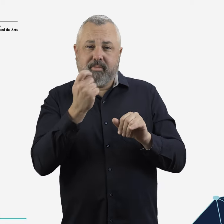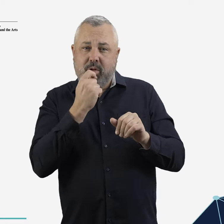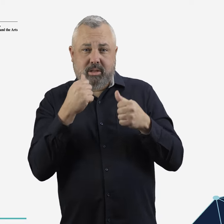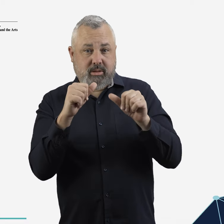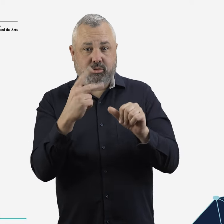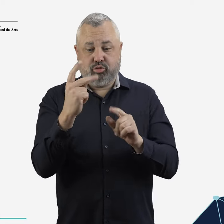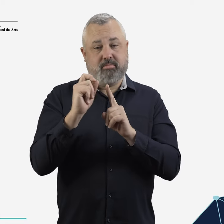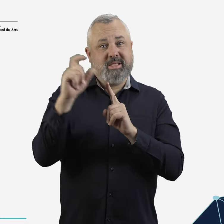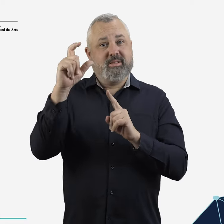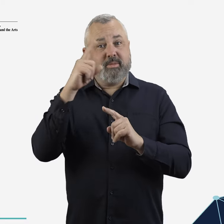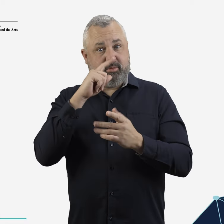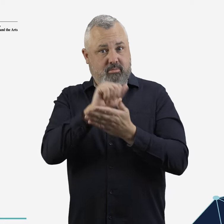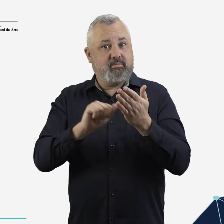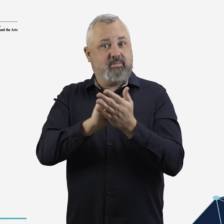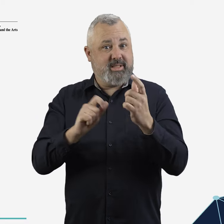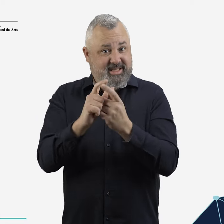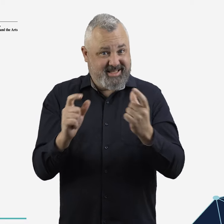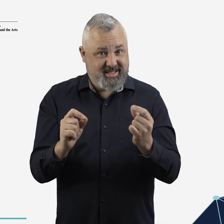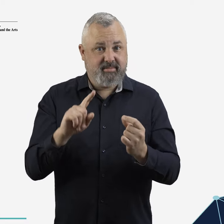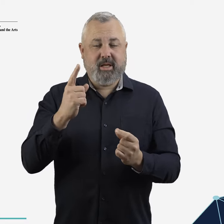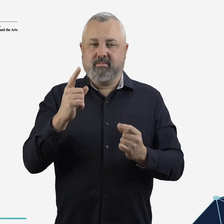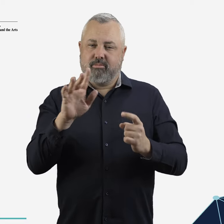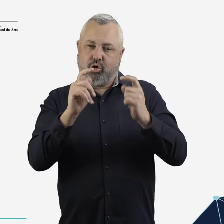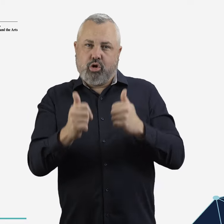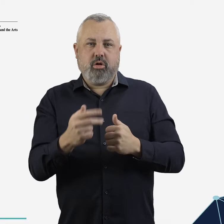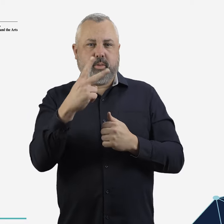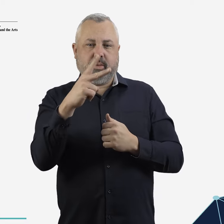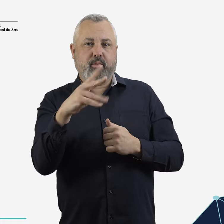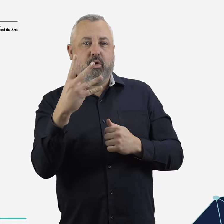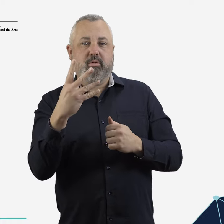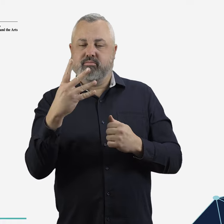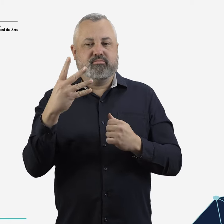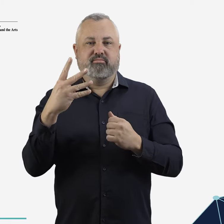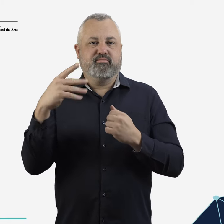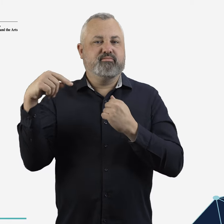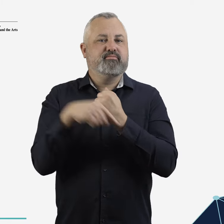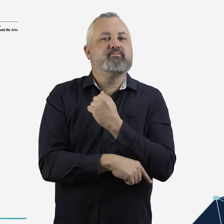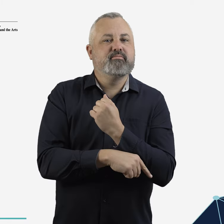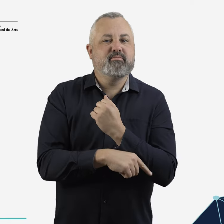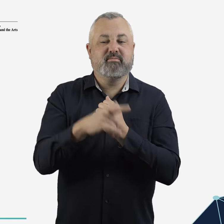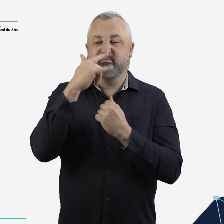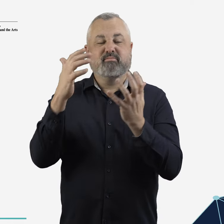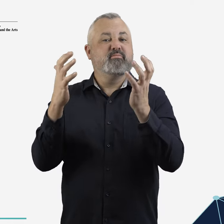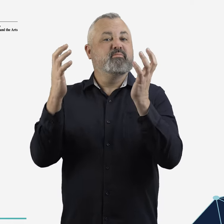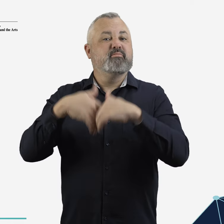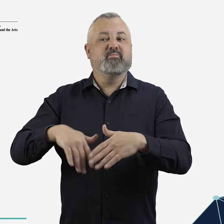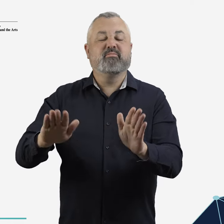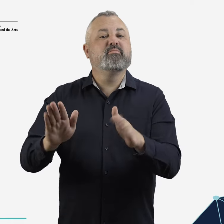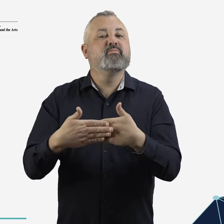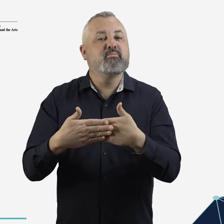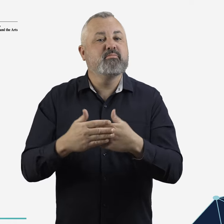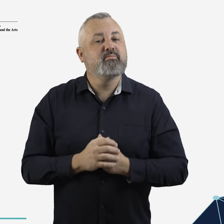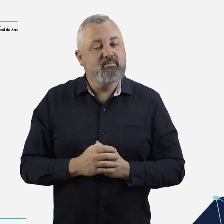innovative business model servicing previously unserved routes.